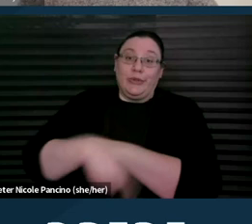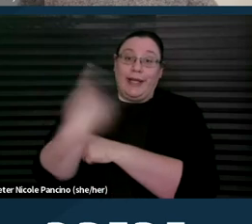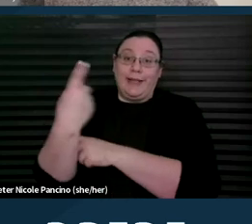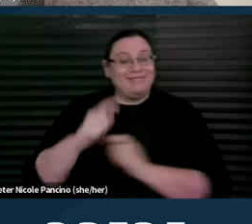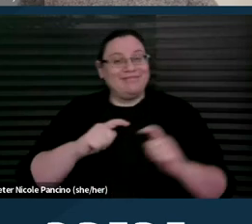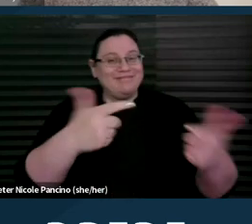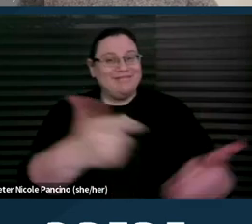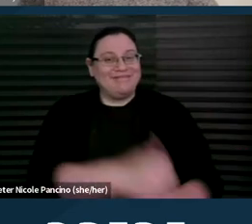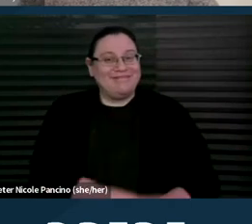Next slide.